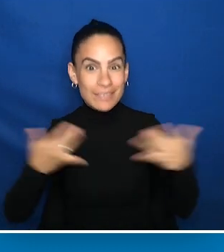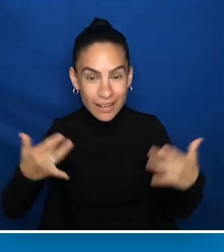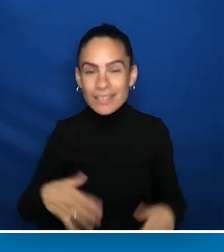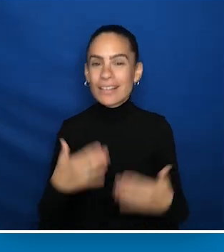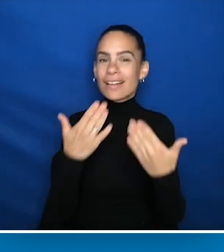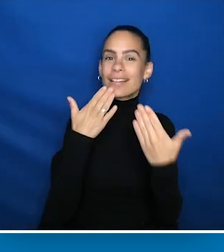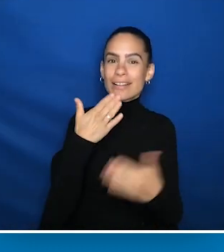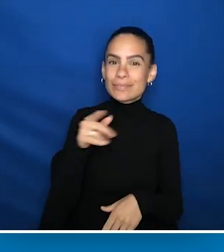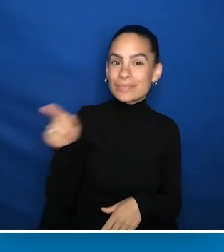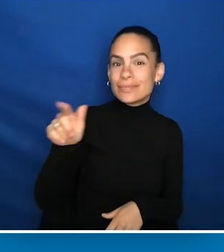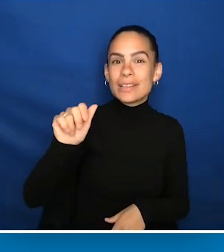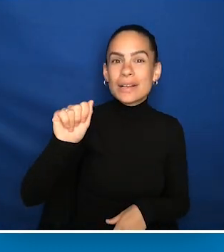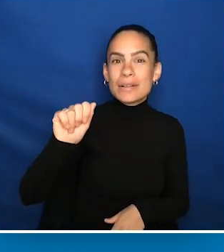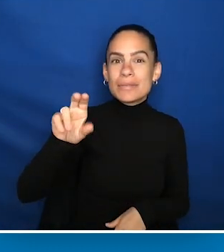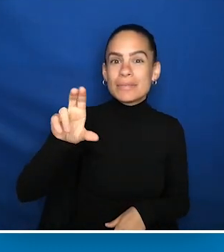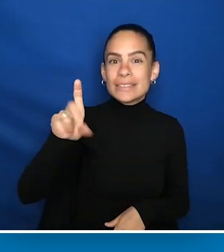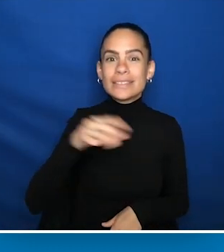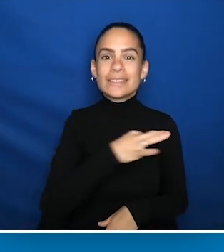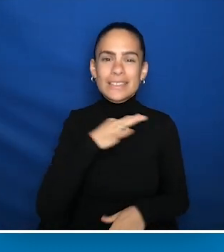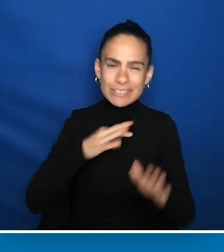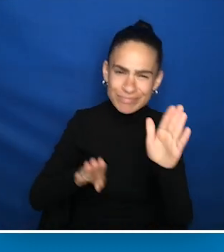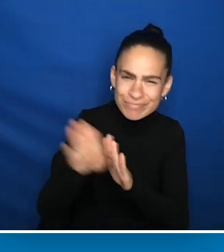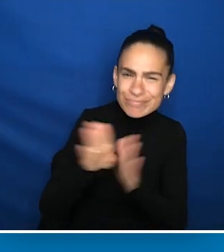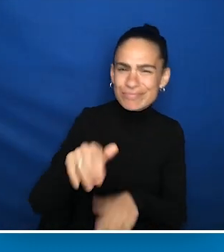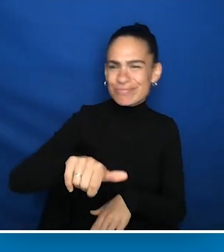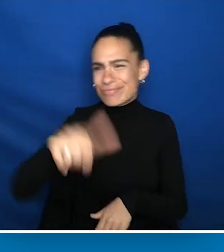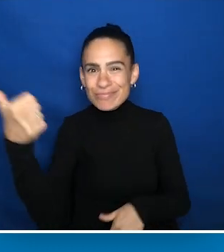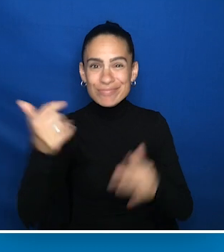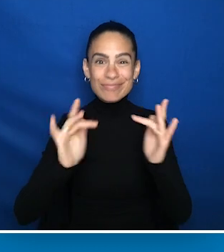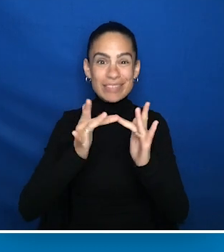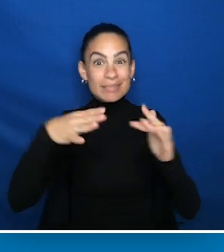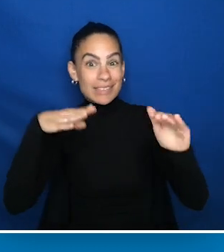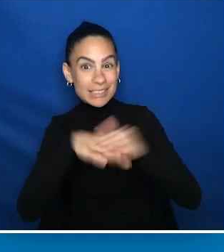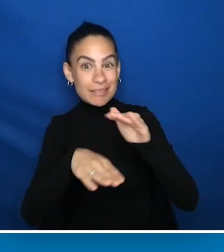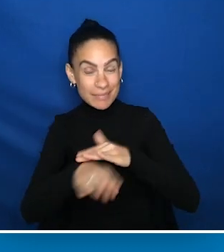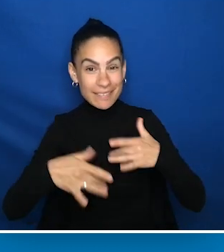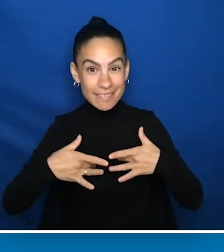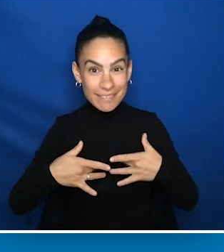I'm thankful to the AUCD staff for developing yet another virtual and accessible gala.